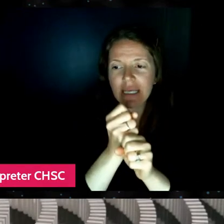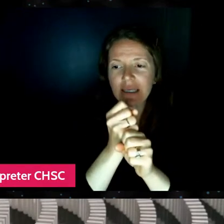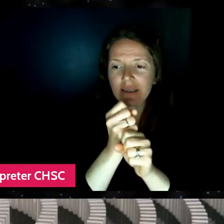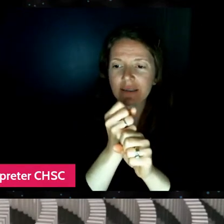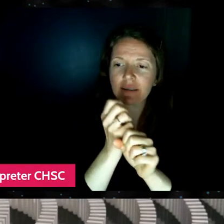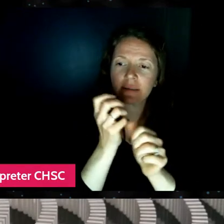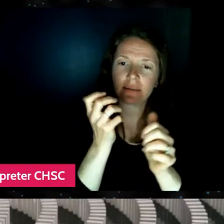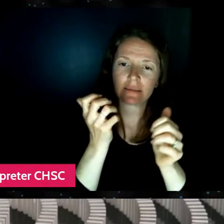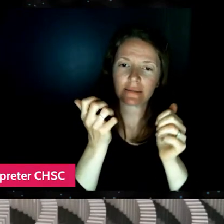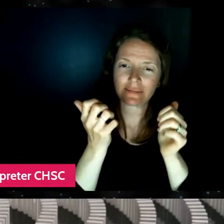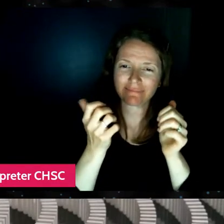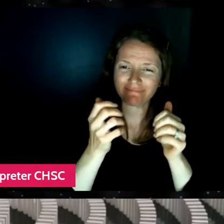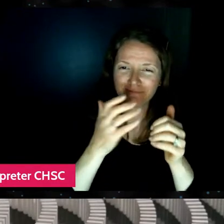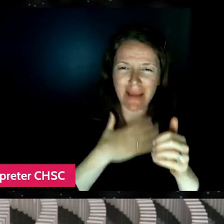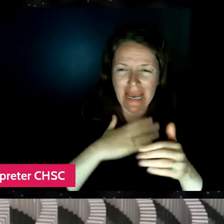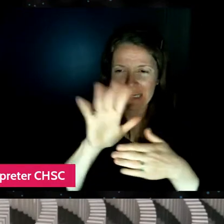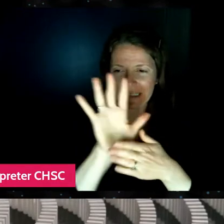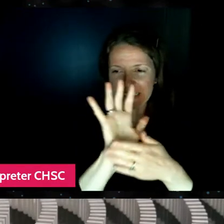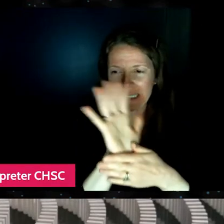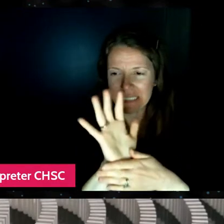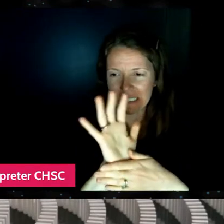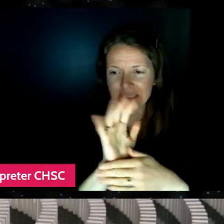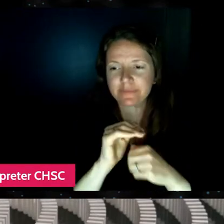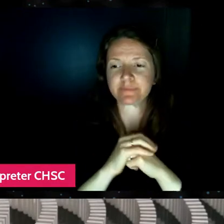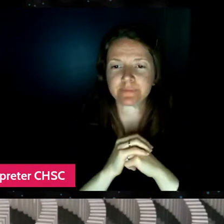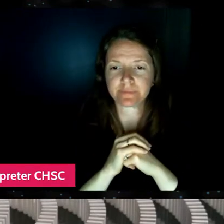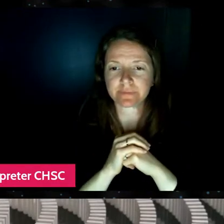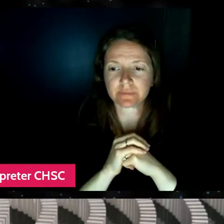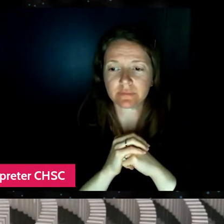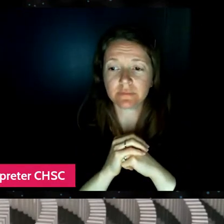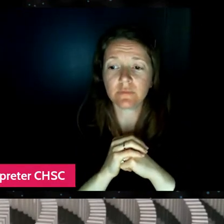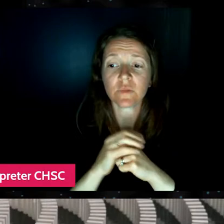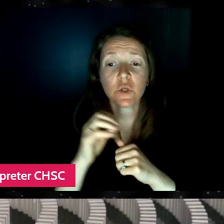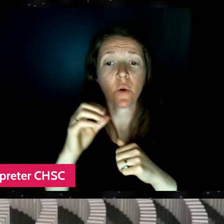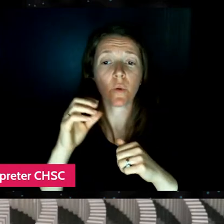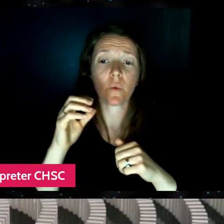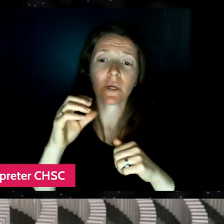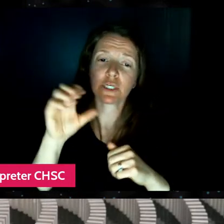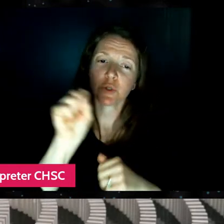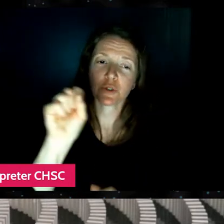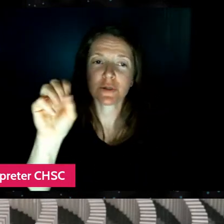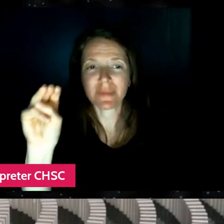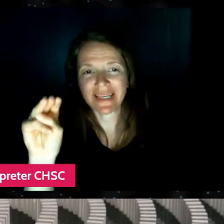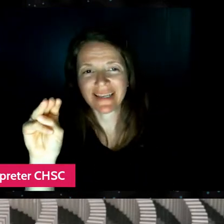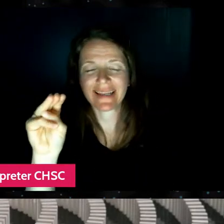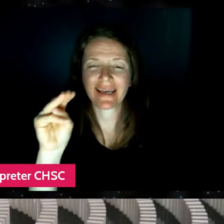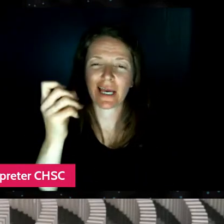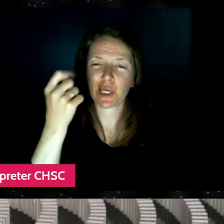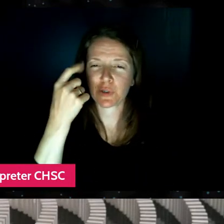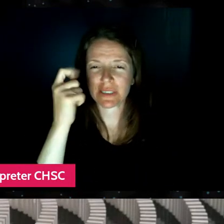So like being in the social media sphere and having an understanding of that,